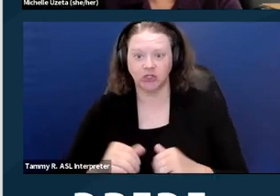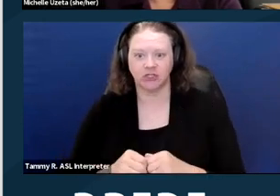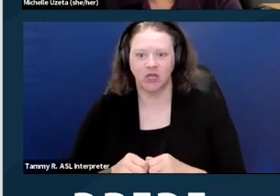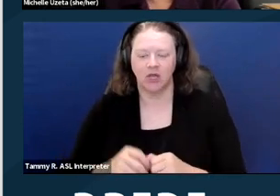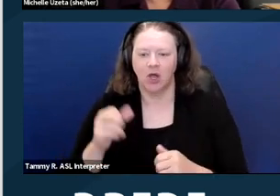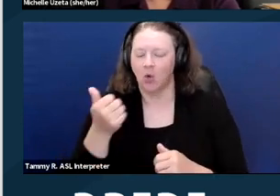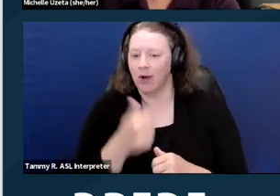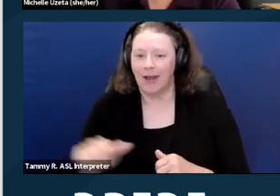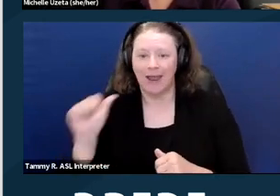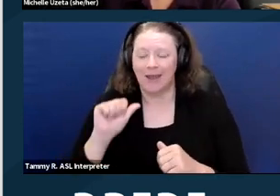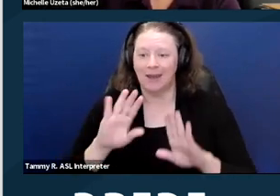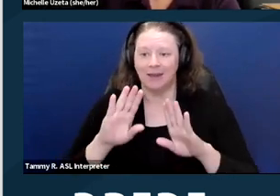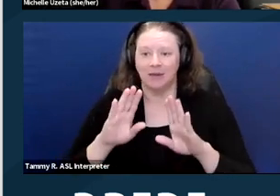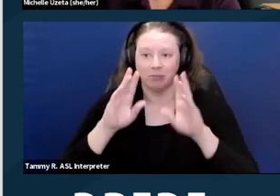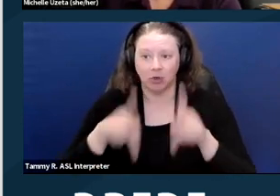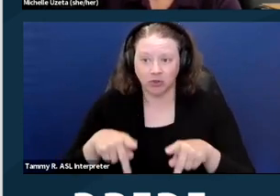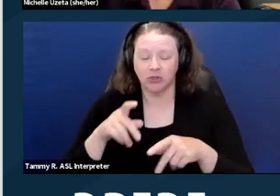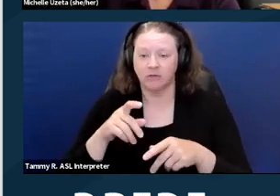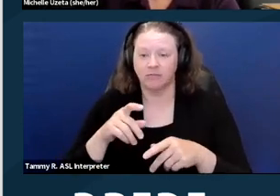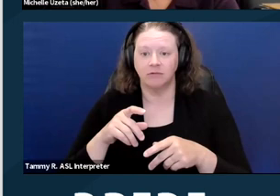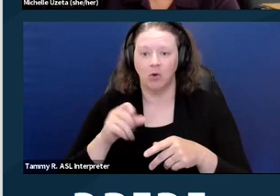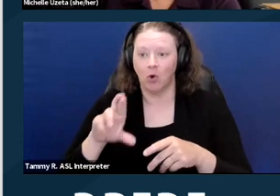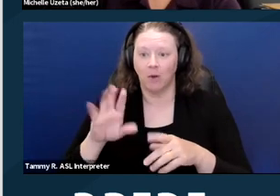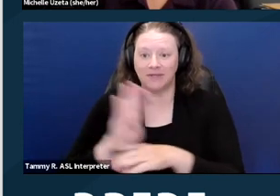that is involved with residential housing. Next slide.